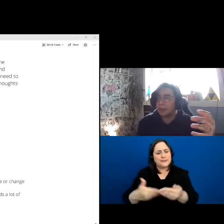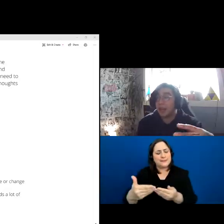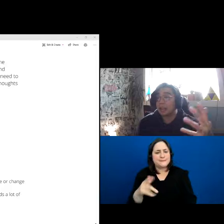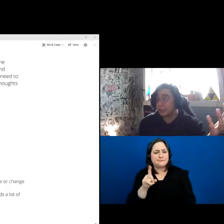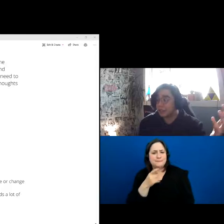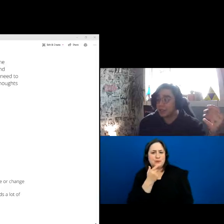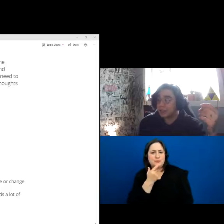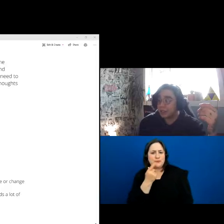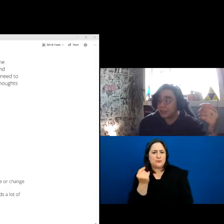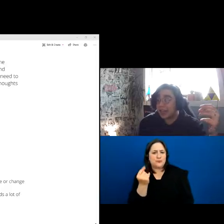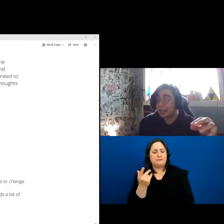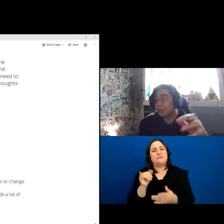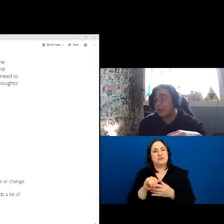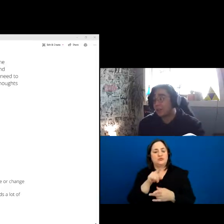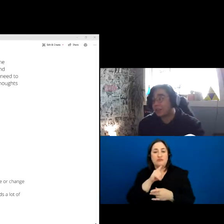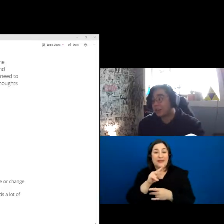Yeah, they are visionaries, they ask a lot of questions.